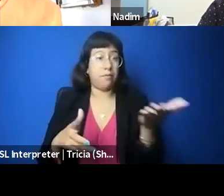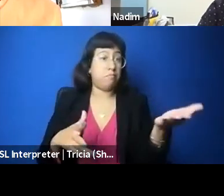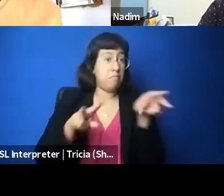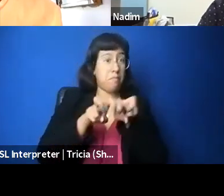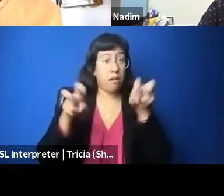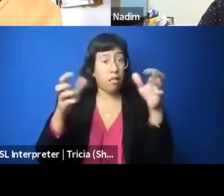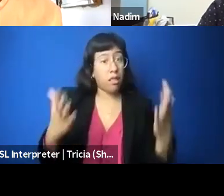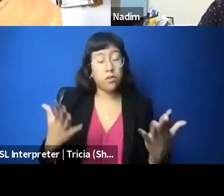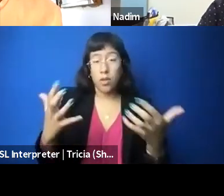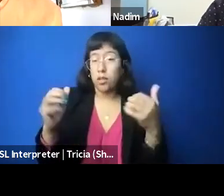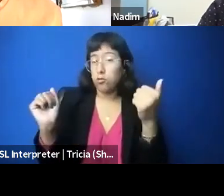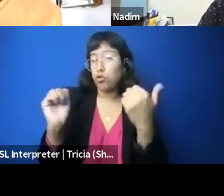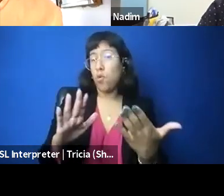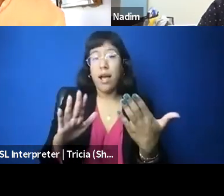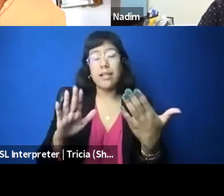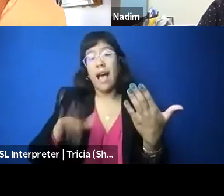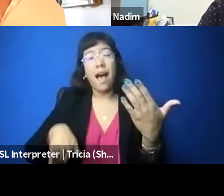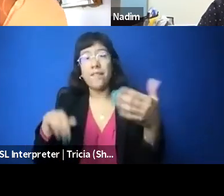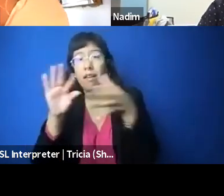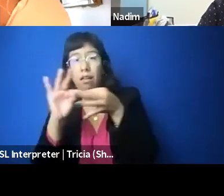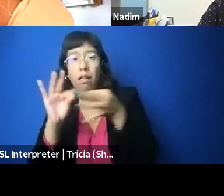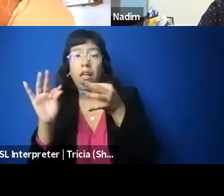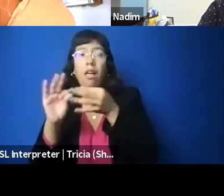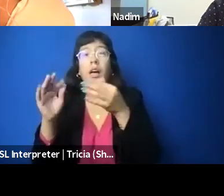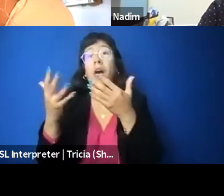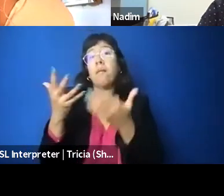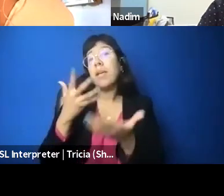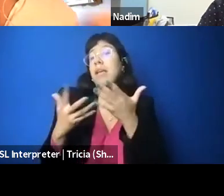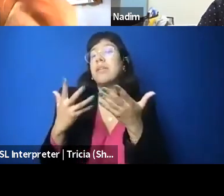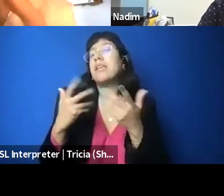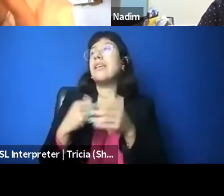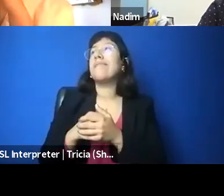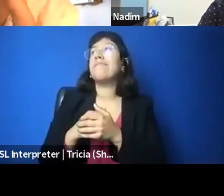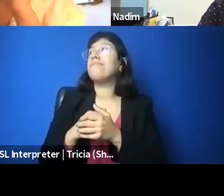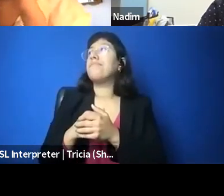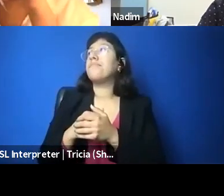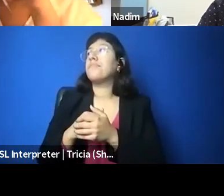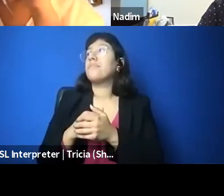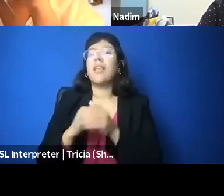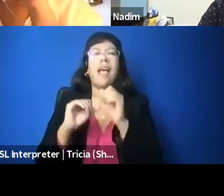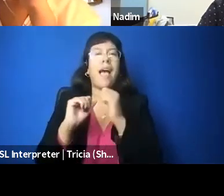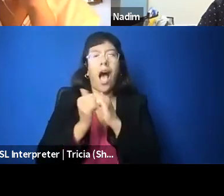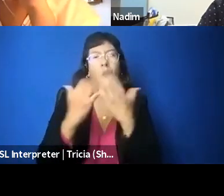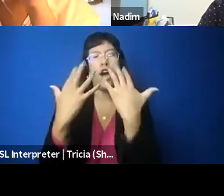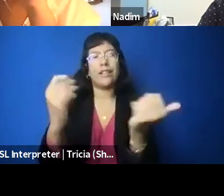they didn't get a moment to address, and then maybe just point to things that people can do to support. So Nadim, I'm gonna kick it off to you first.